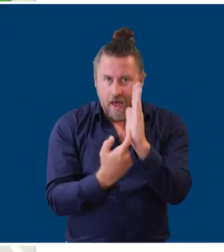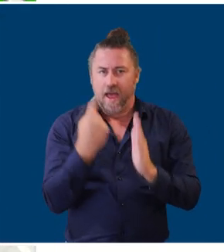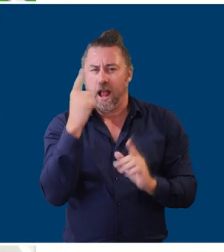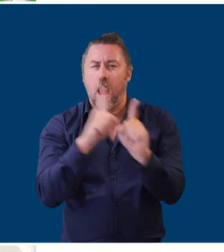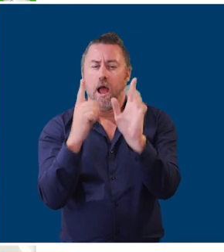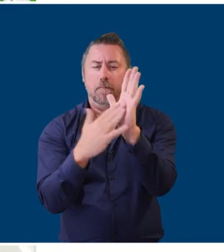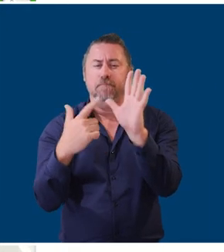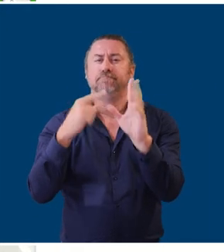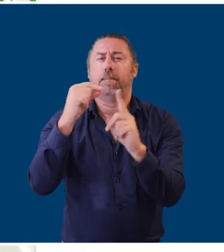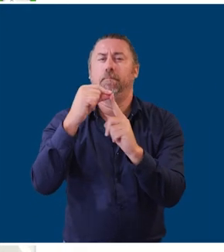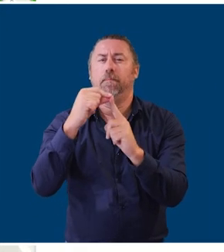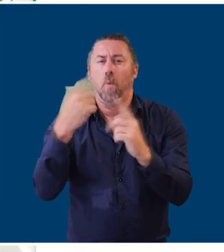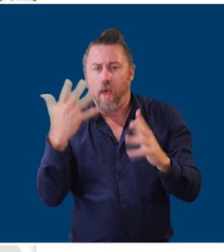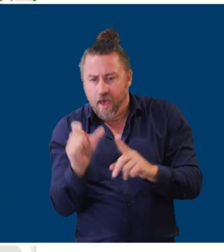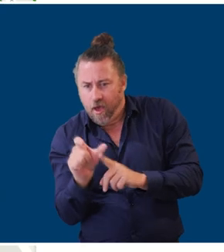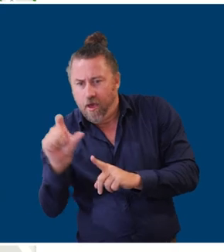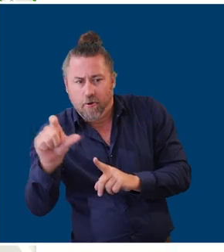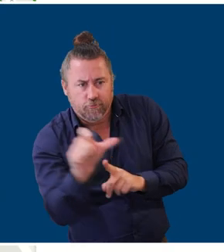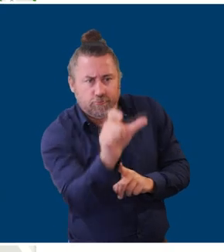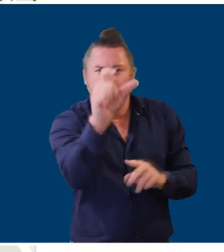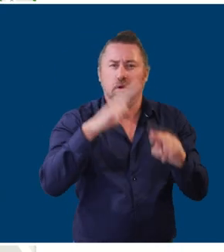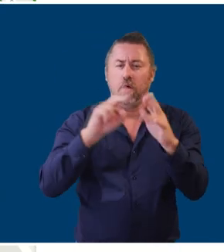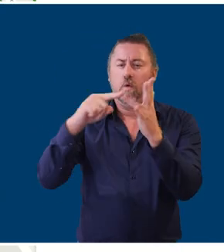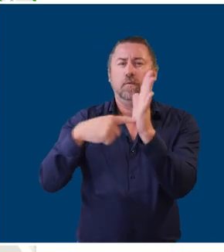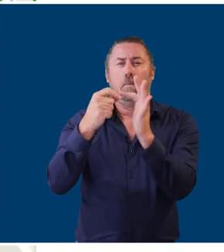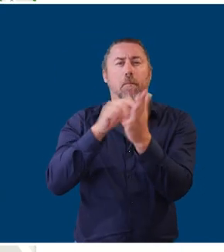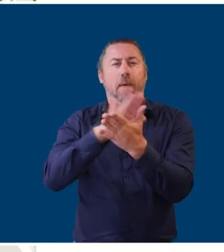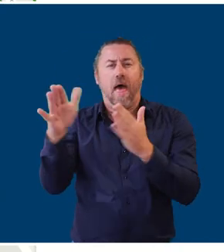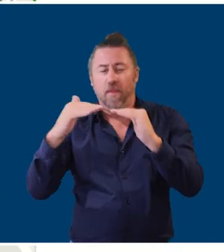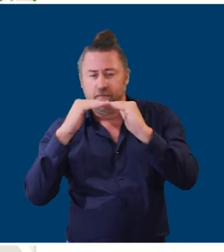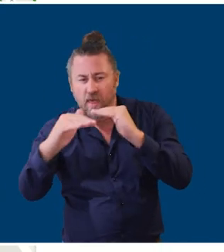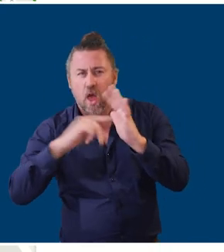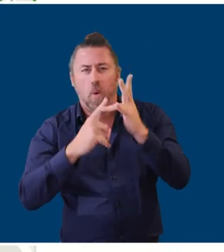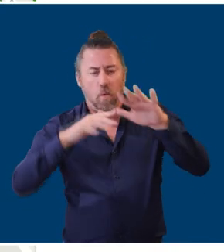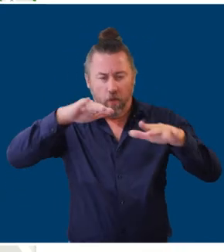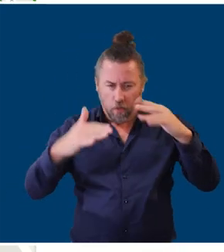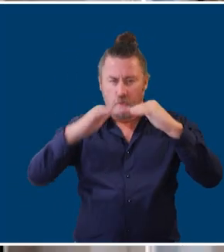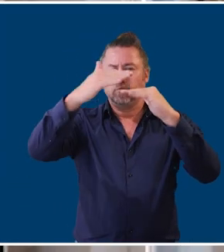of navigational barriers and challenges that we have learnt from working with people with limited mobility have been three